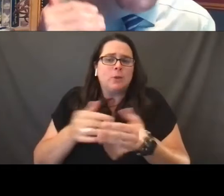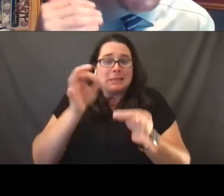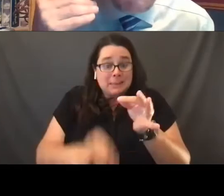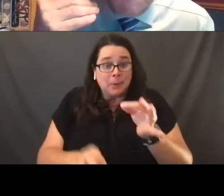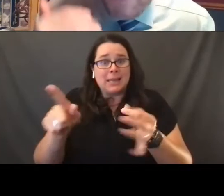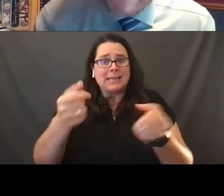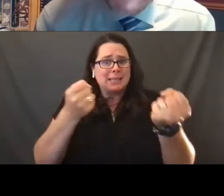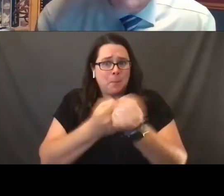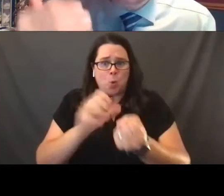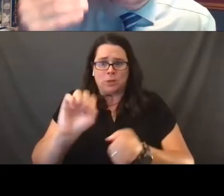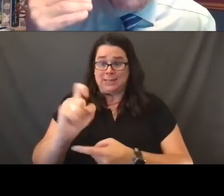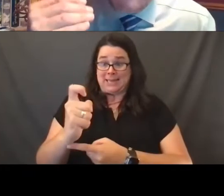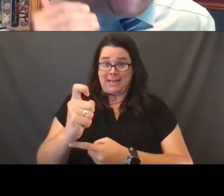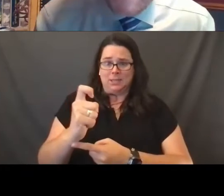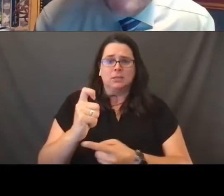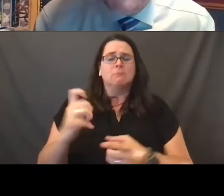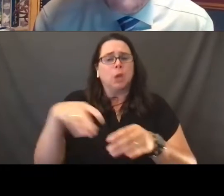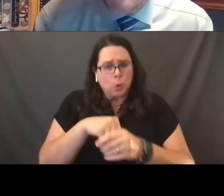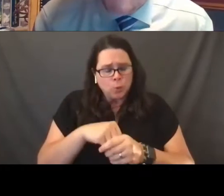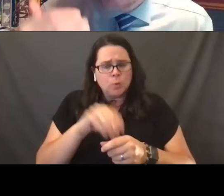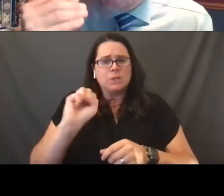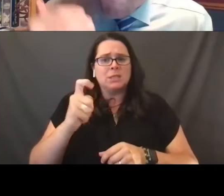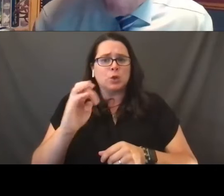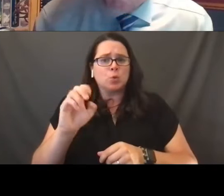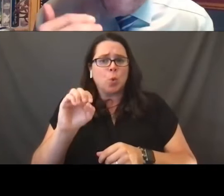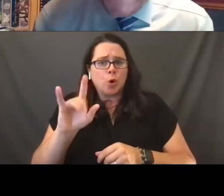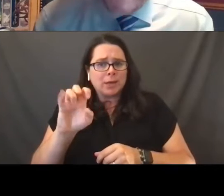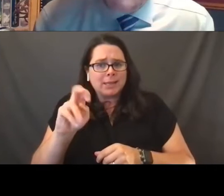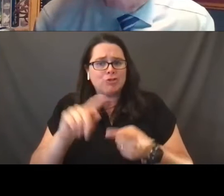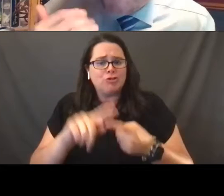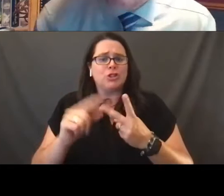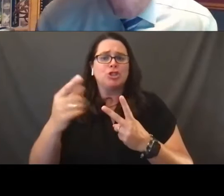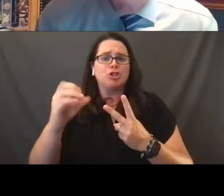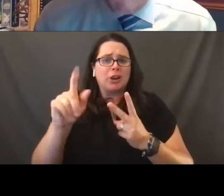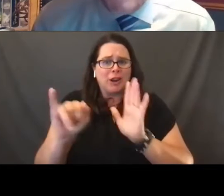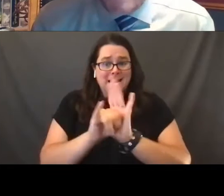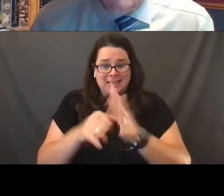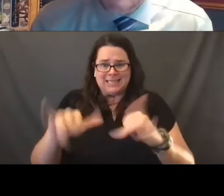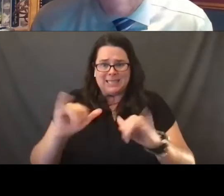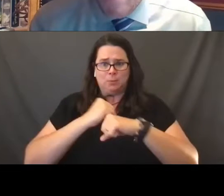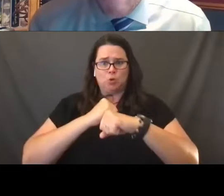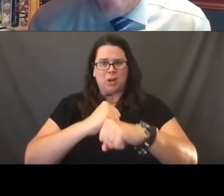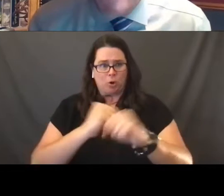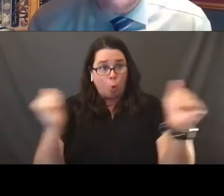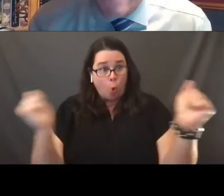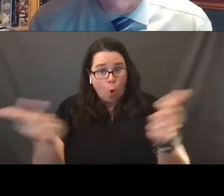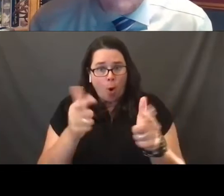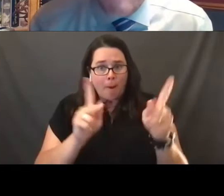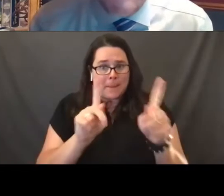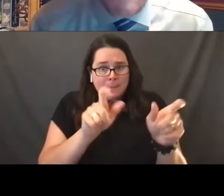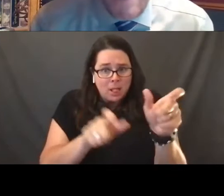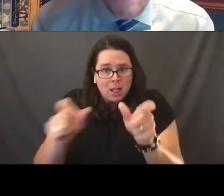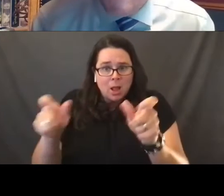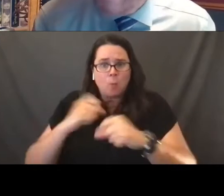regardless of orientation and identity, you are all protected. We are all protected by Title VII.